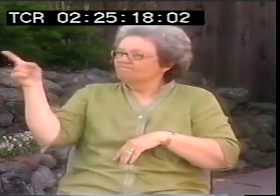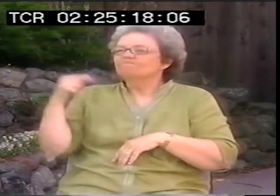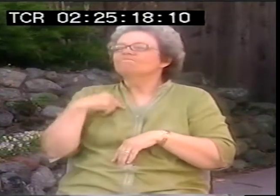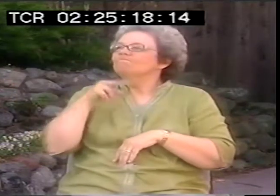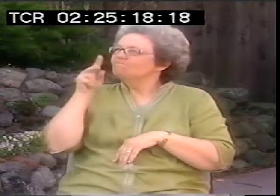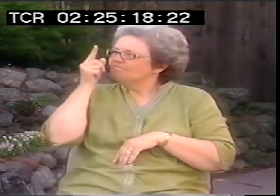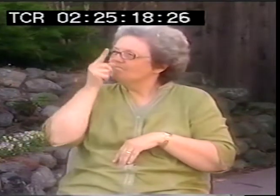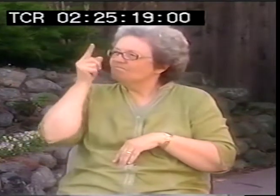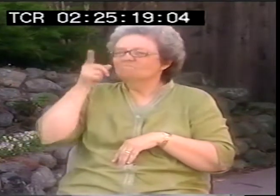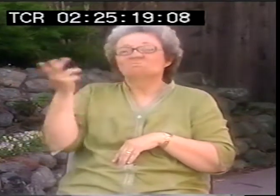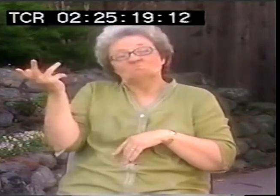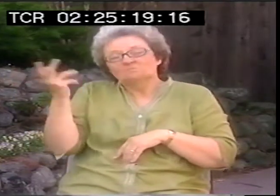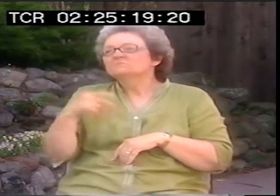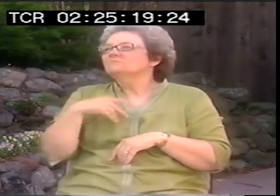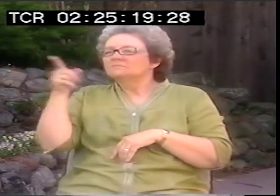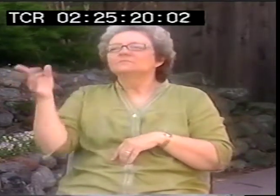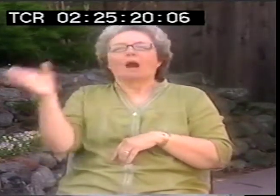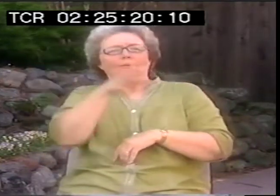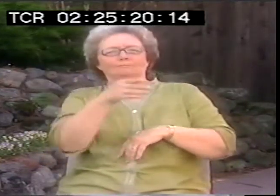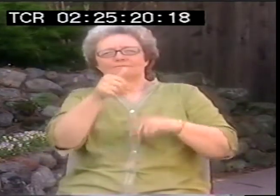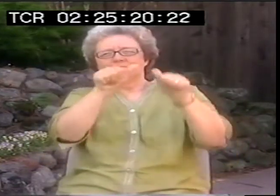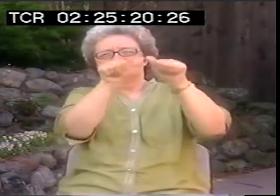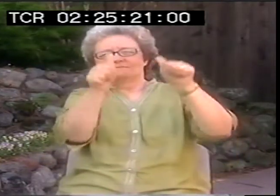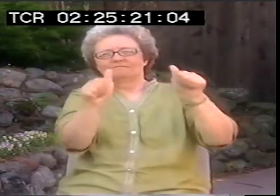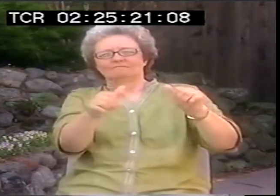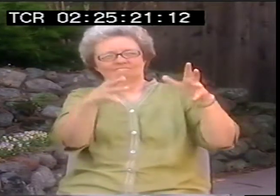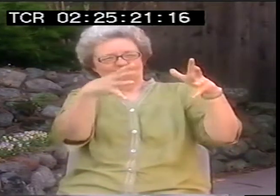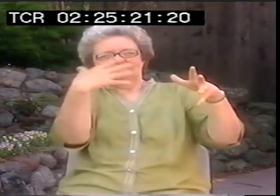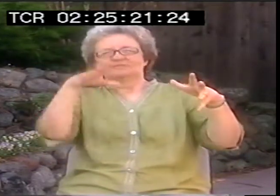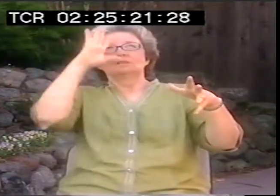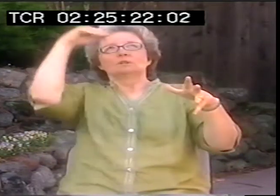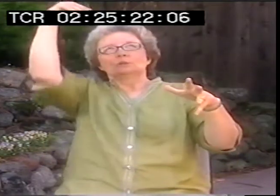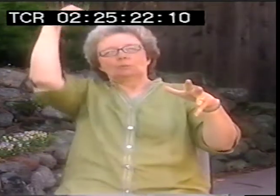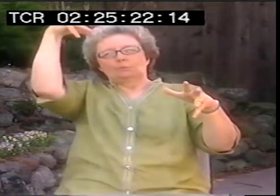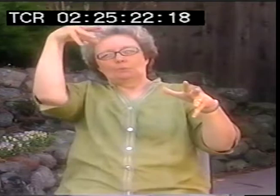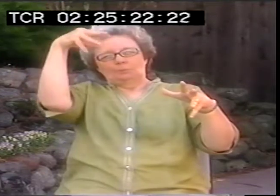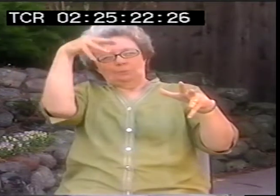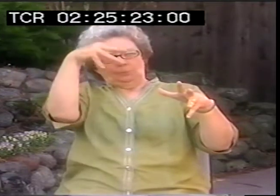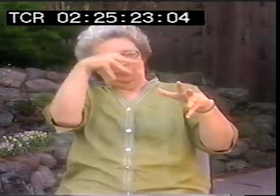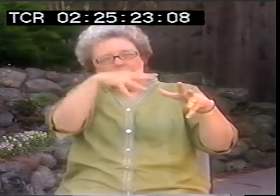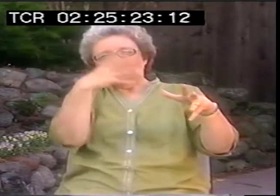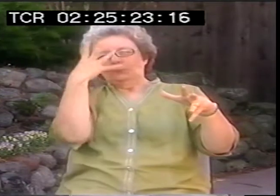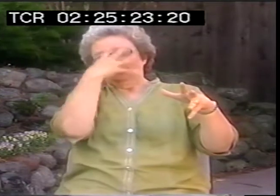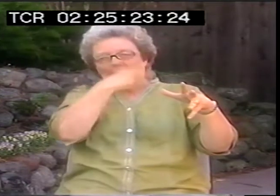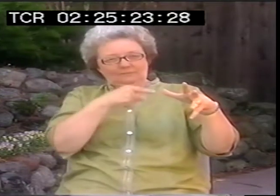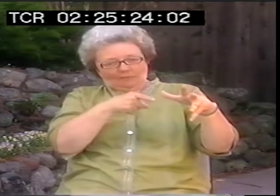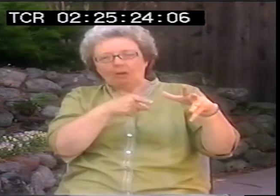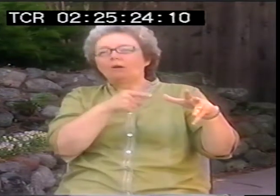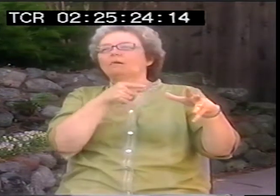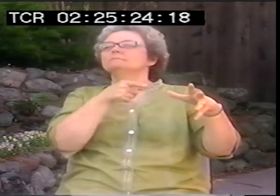All these portraits on the wall. In the middle of a room with a special light shining down upon